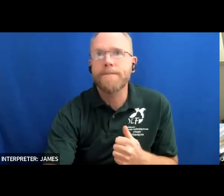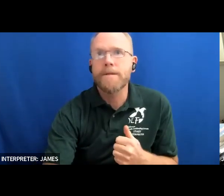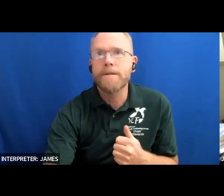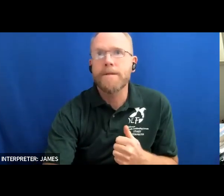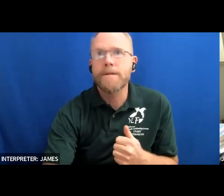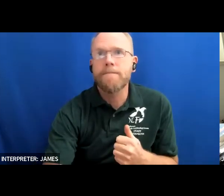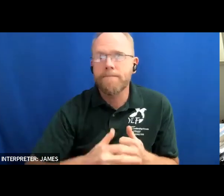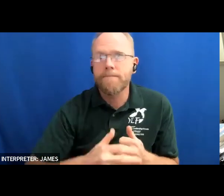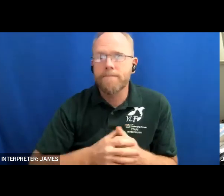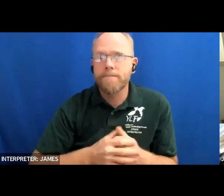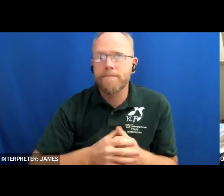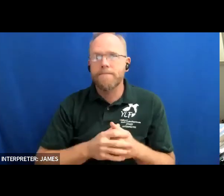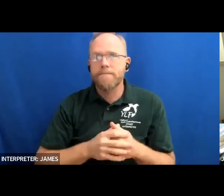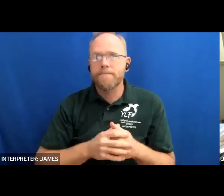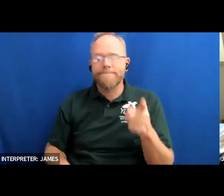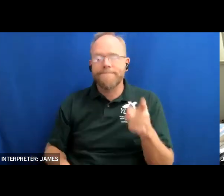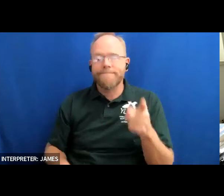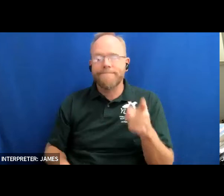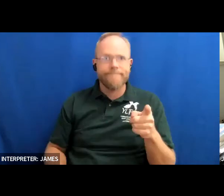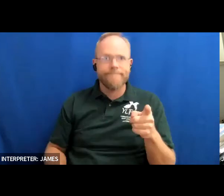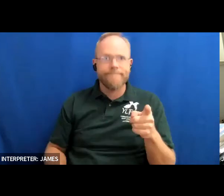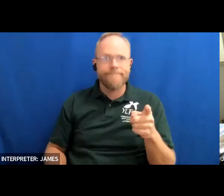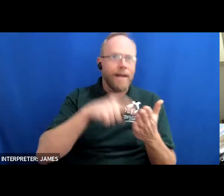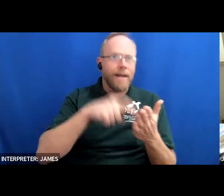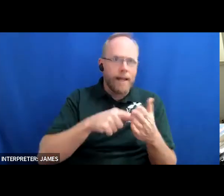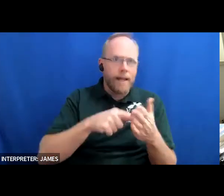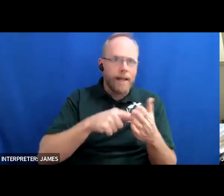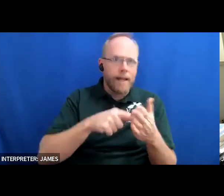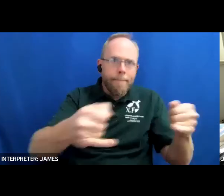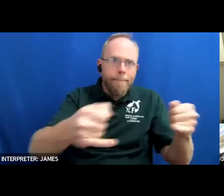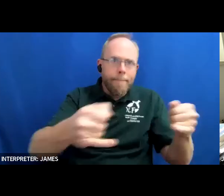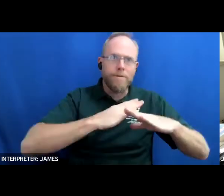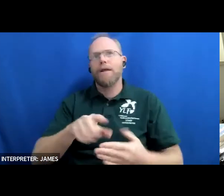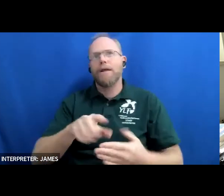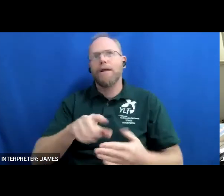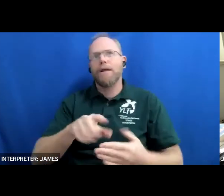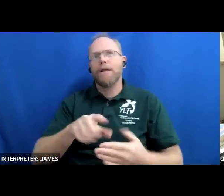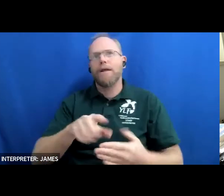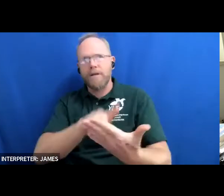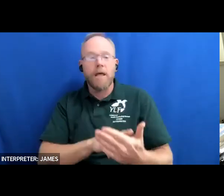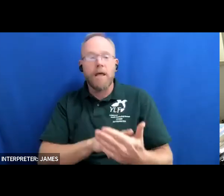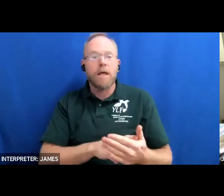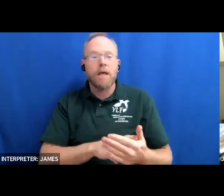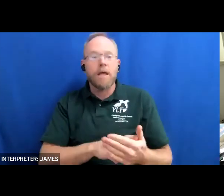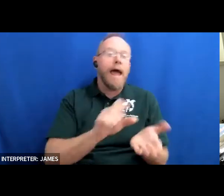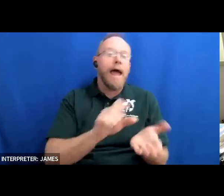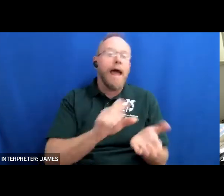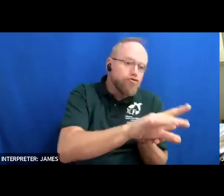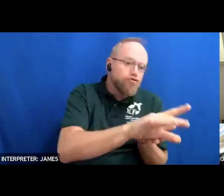exclusion and inclusion are important concepts in the book the book uses the word stop to illustrate